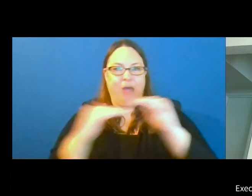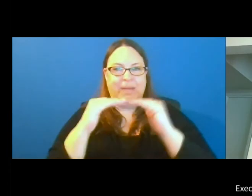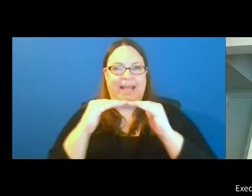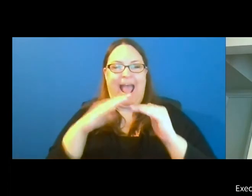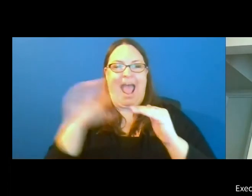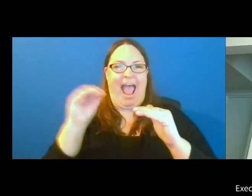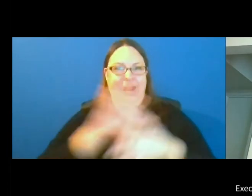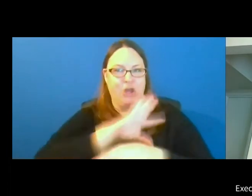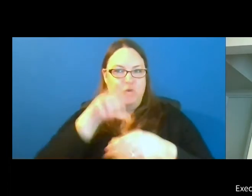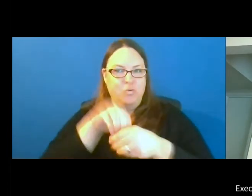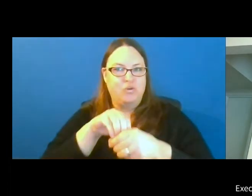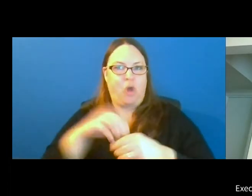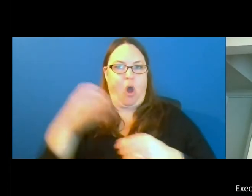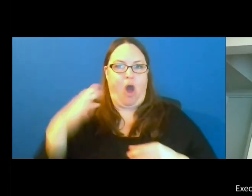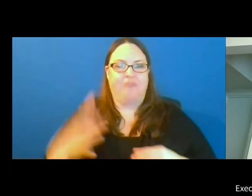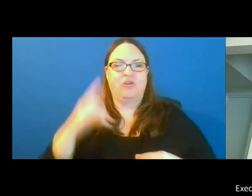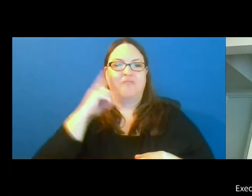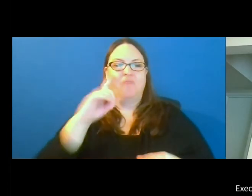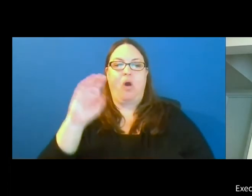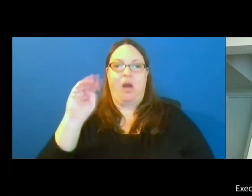the Michigan Department of Natural Resources.